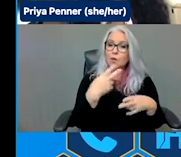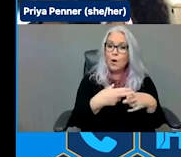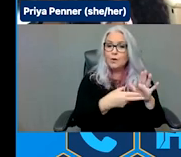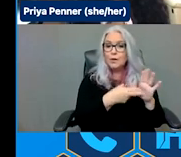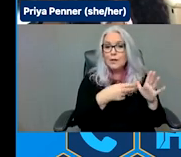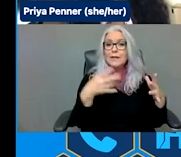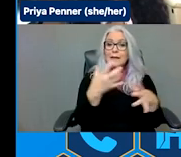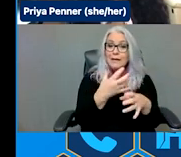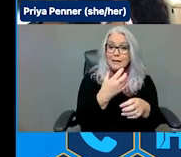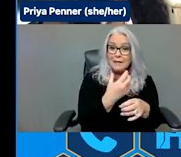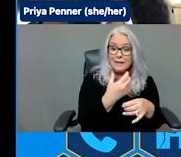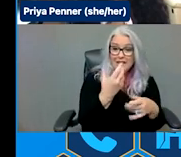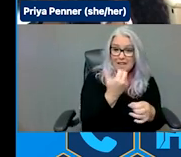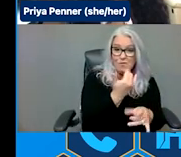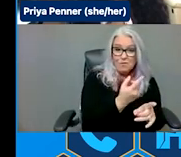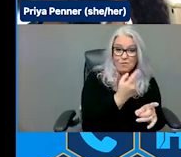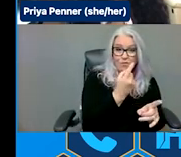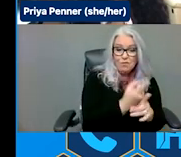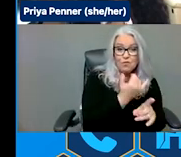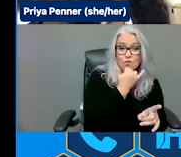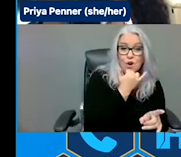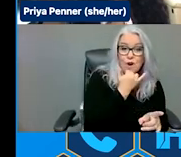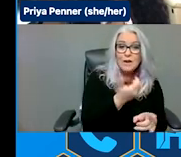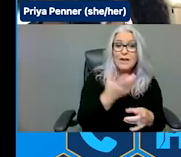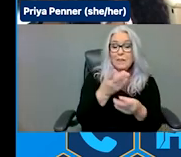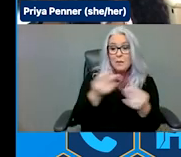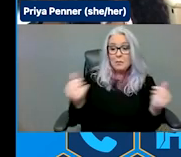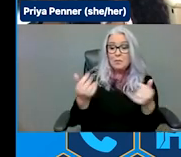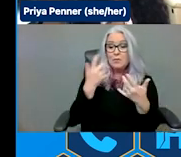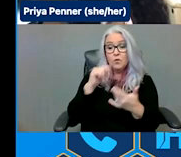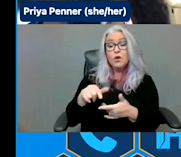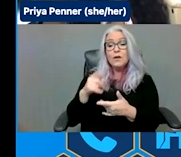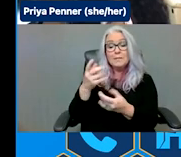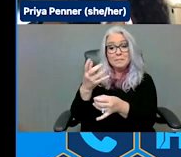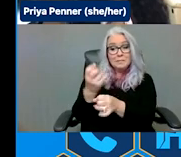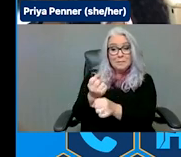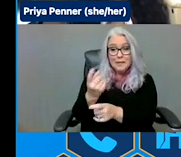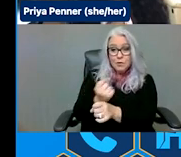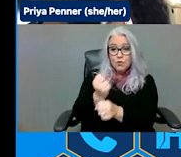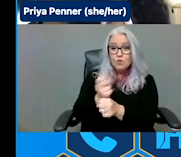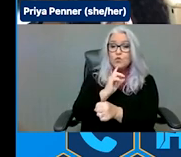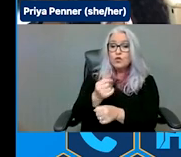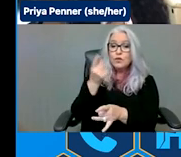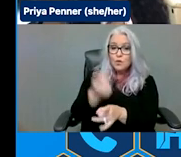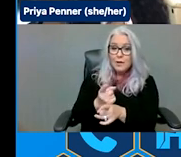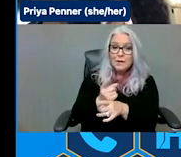Blueprint for Getting It Right." There's many resources highlighted as well. One resource we love to share,